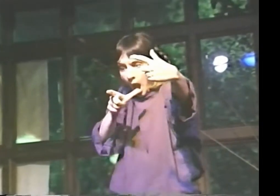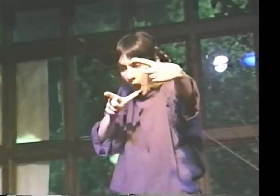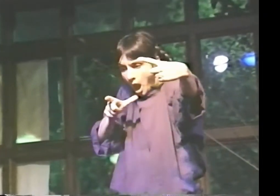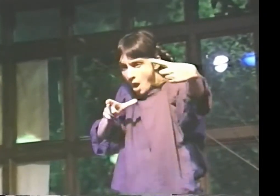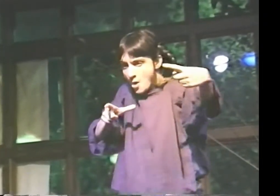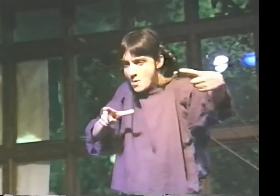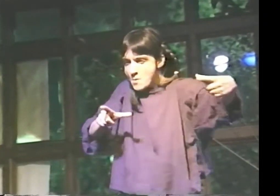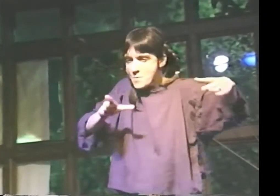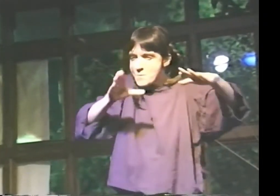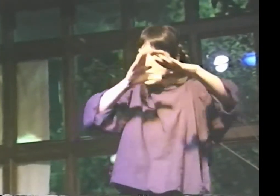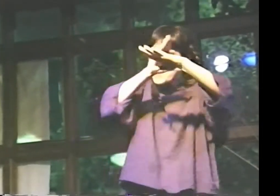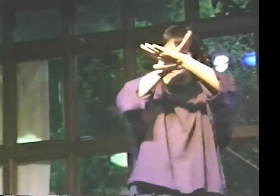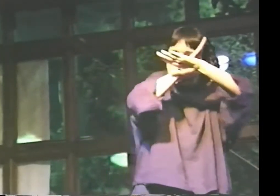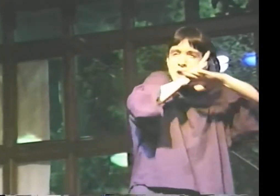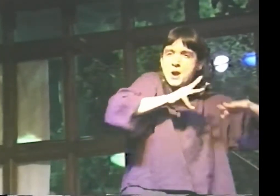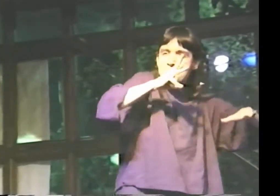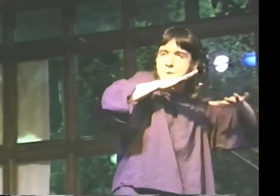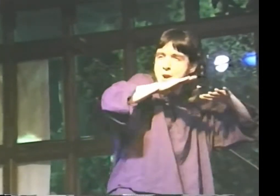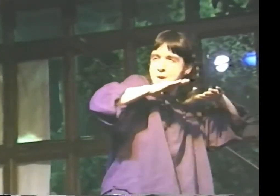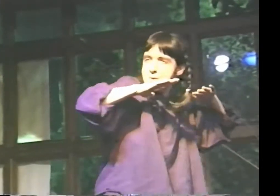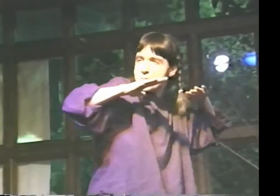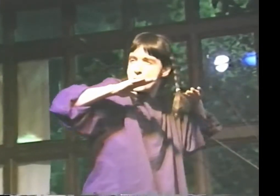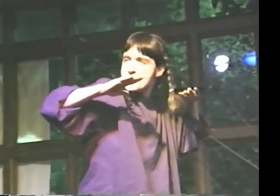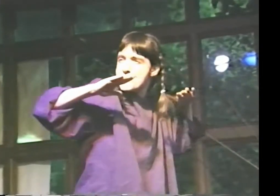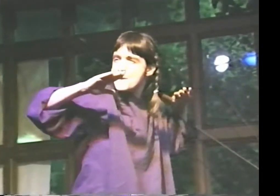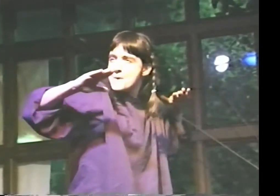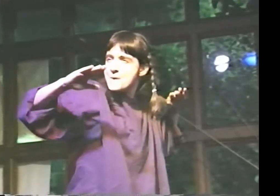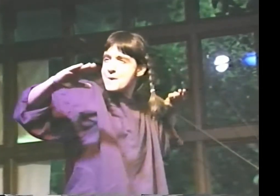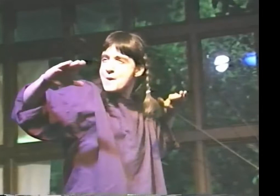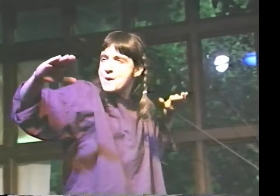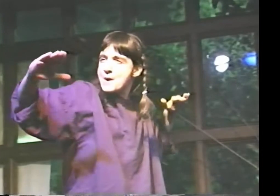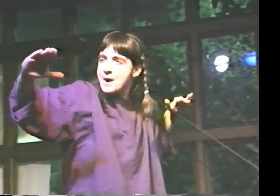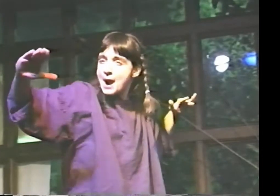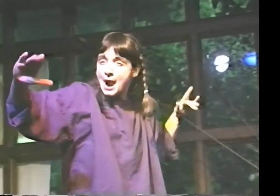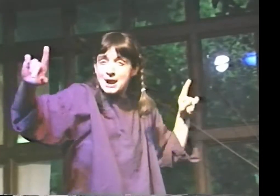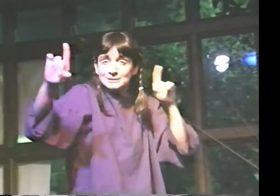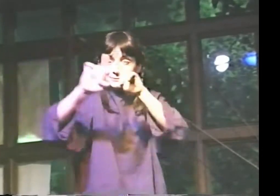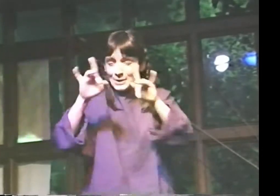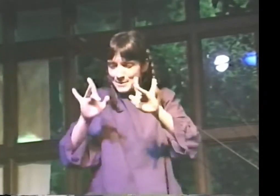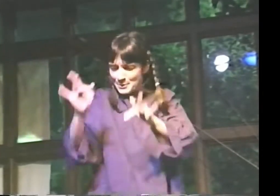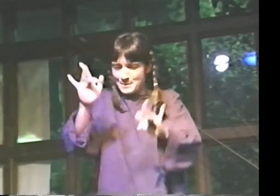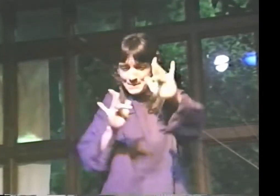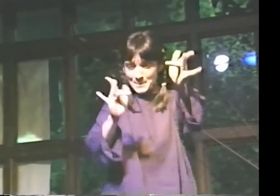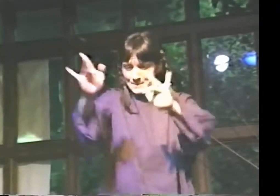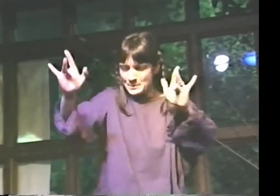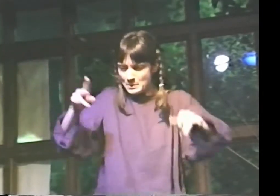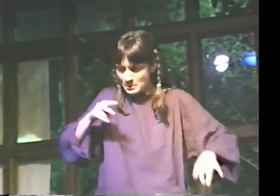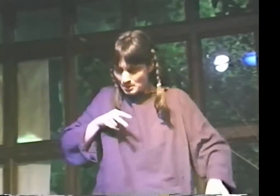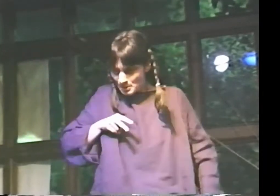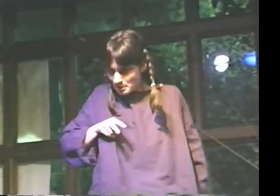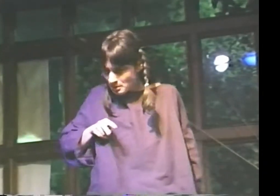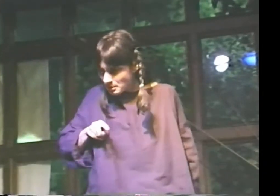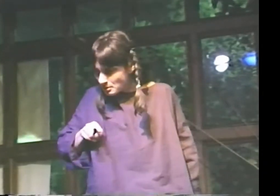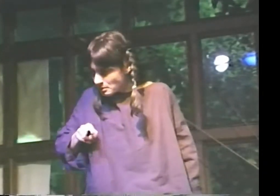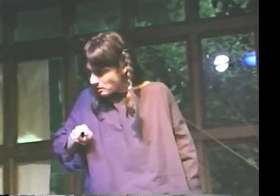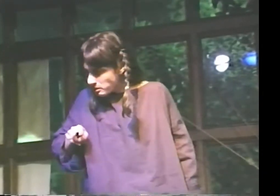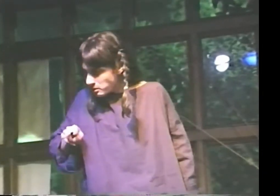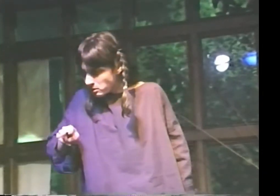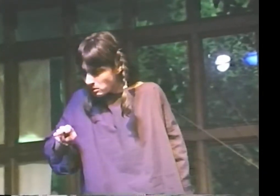AND IN FRONT OF ME, THE SMOOTH, STAR-STUDDED SURFACE,